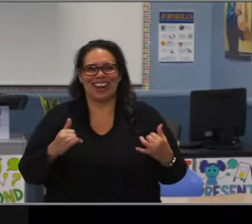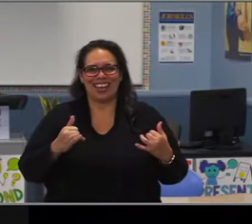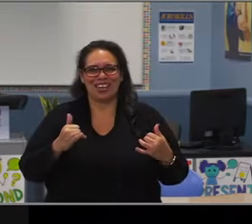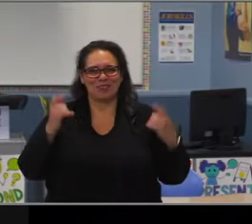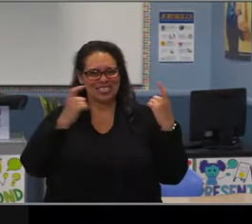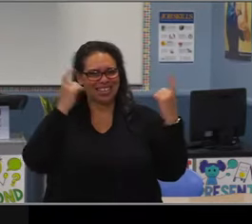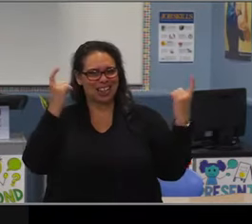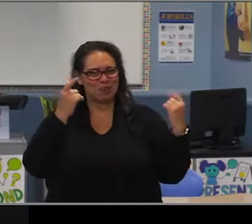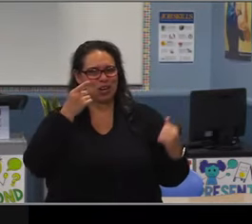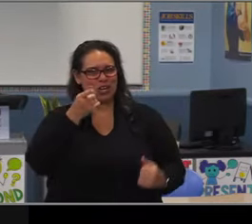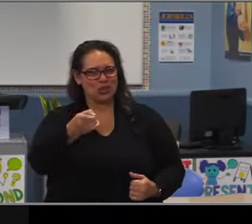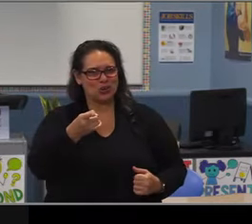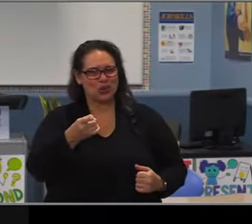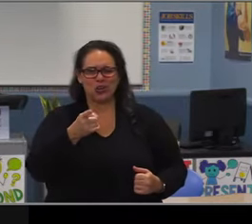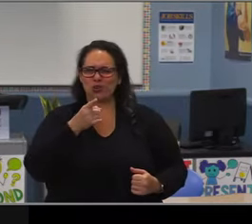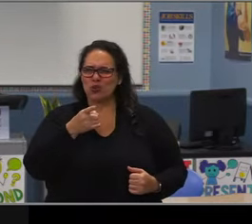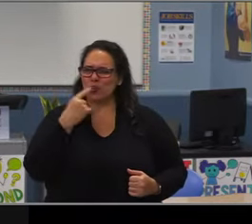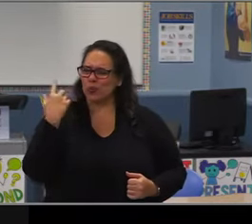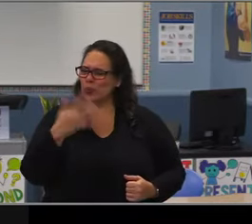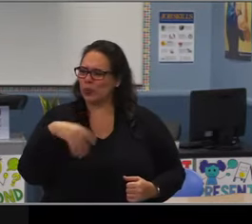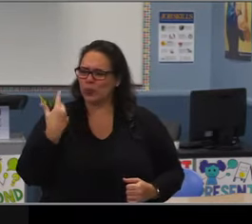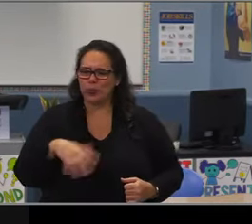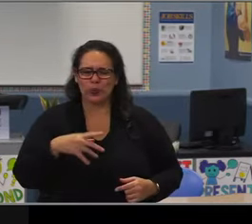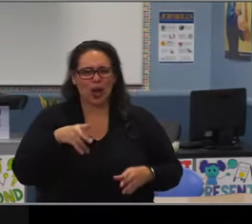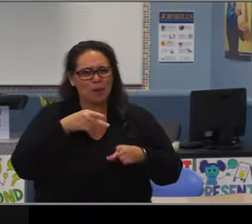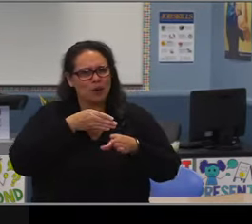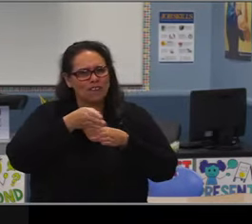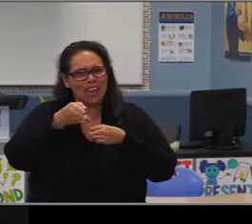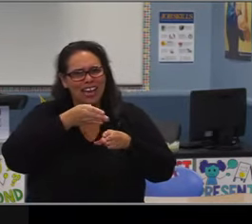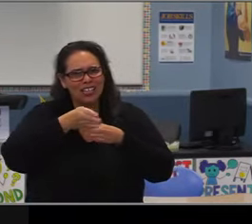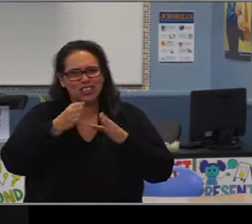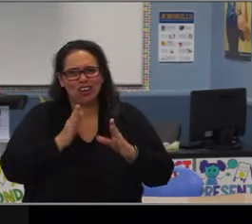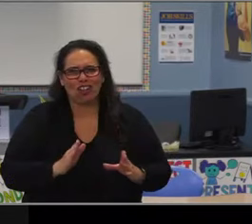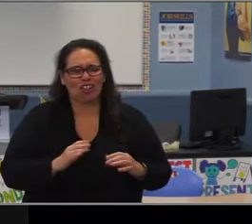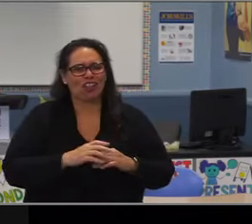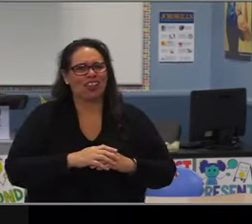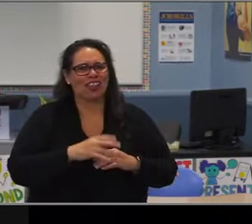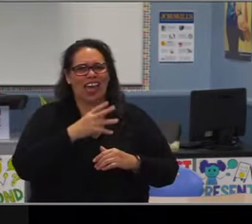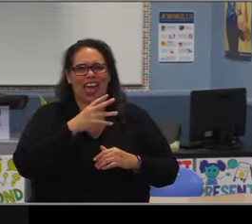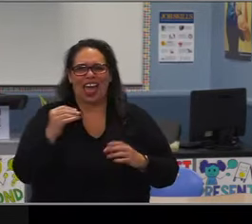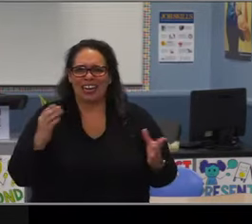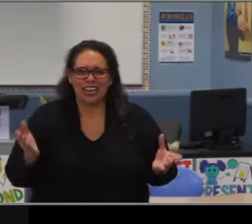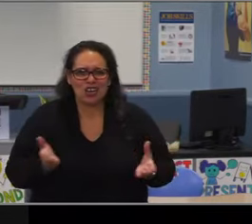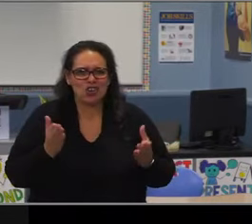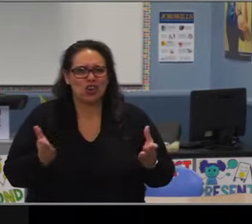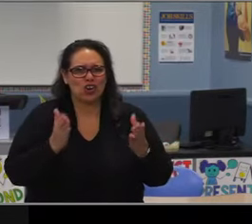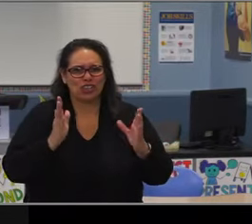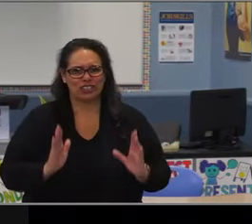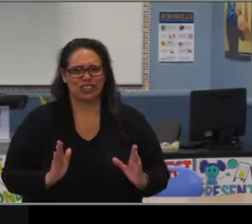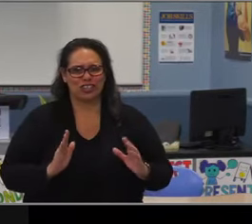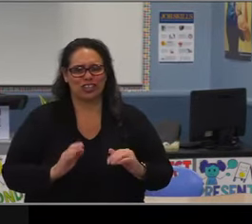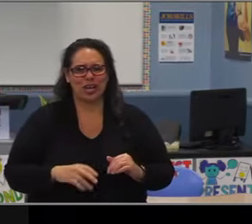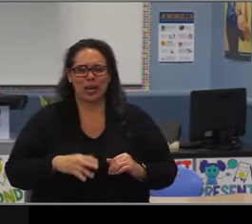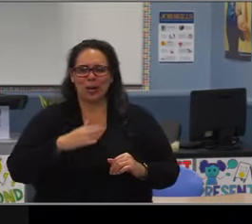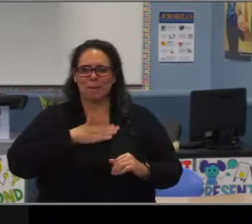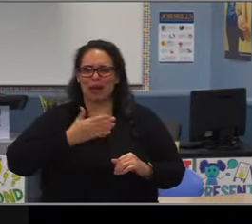Mr. Meyer, your dedication and commitment to our district is beyond compare throughout your time on the board, you have demonstrated why